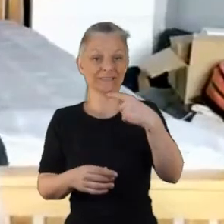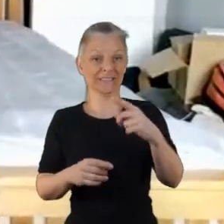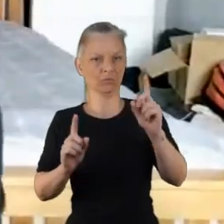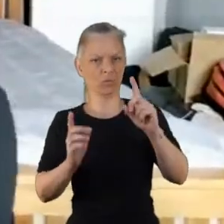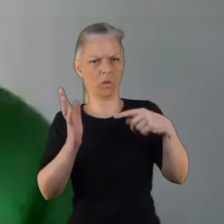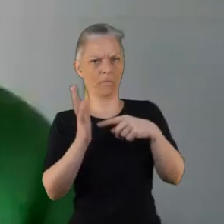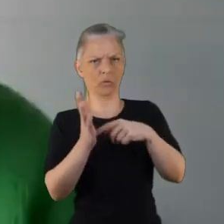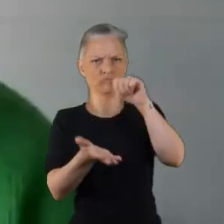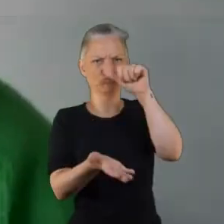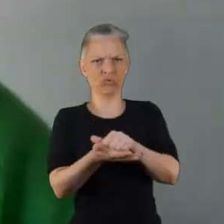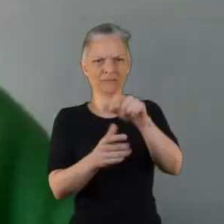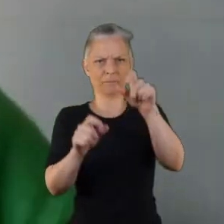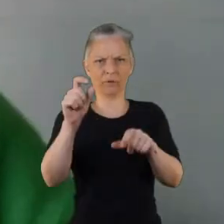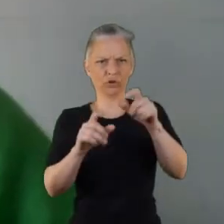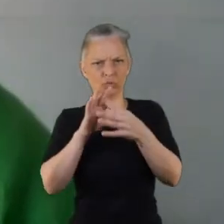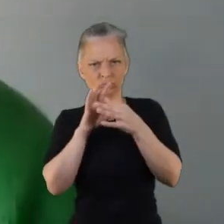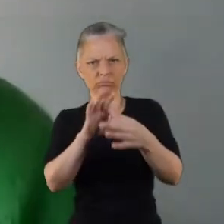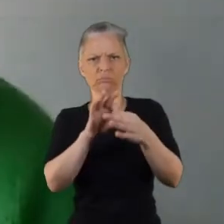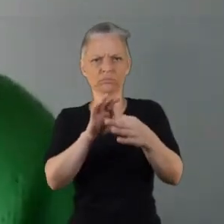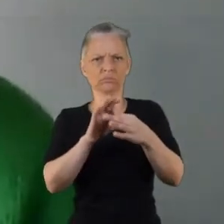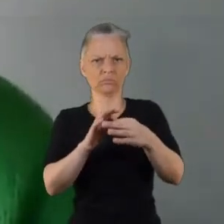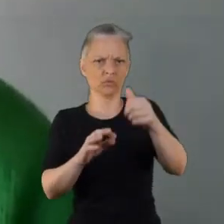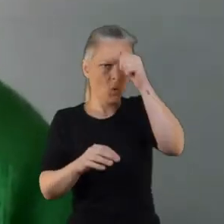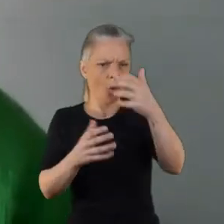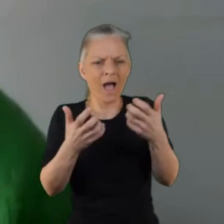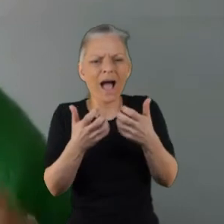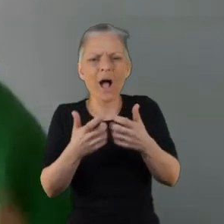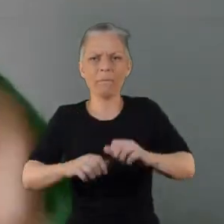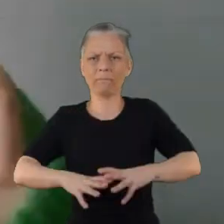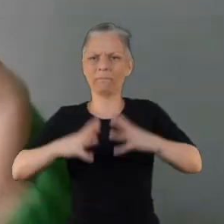Thanks so much for sharing, I think it it’simportant that you're saying it's important to have